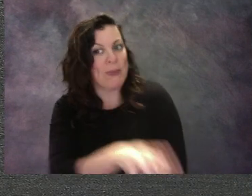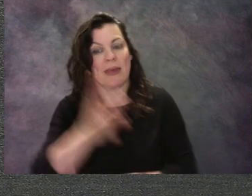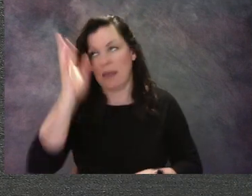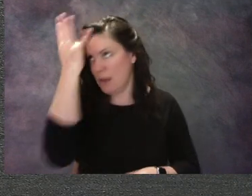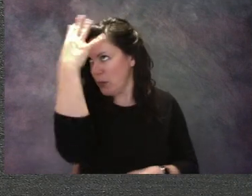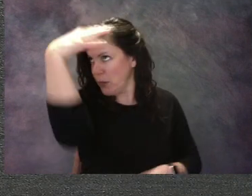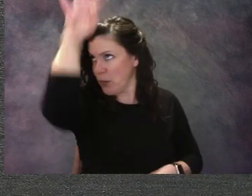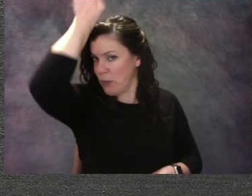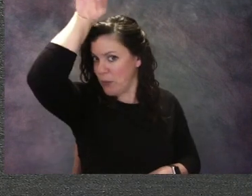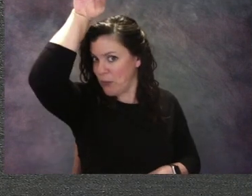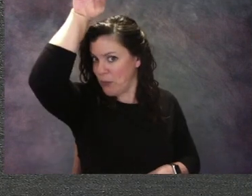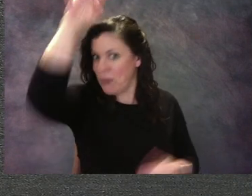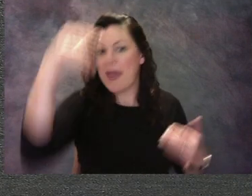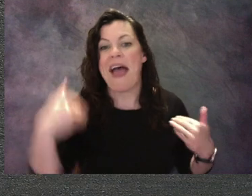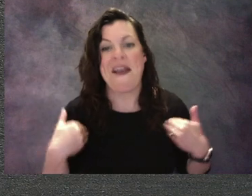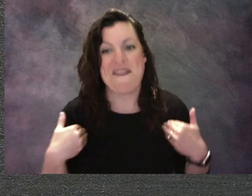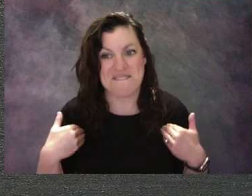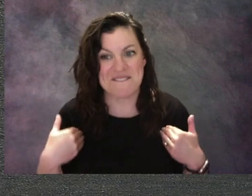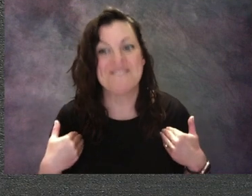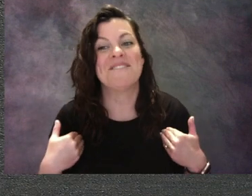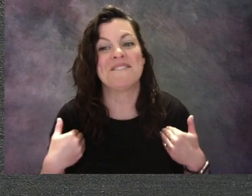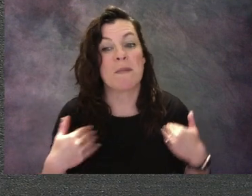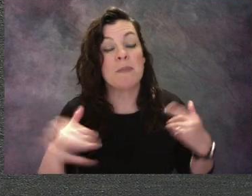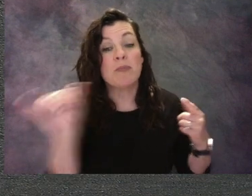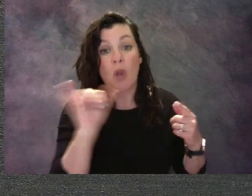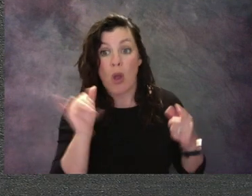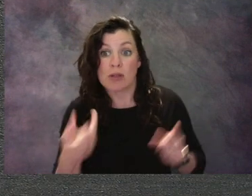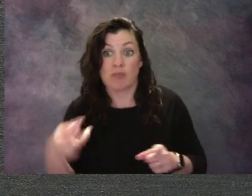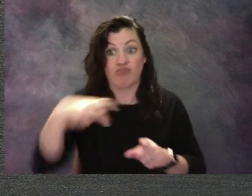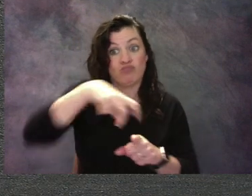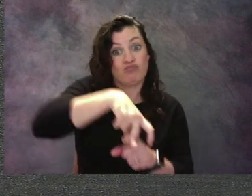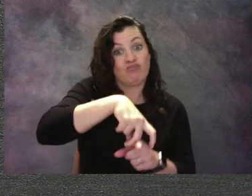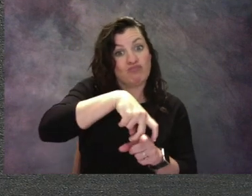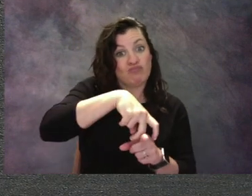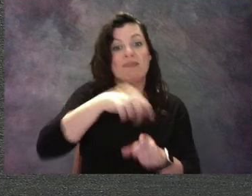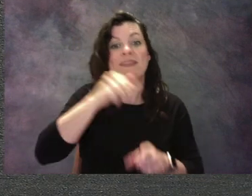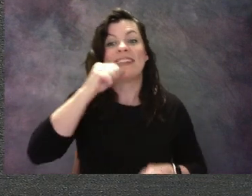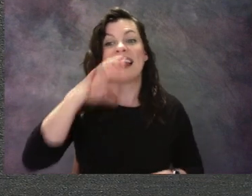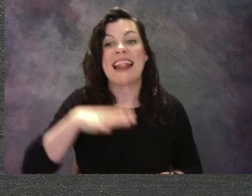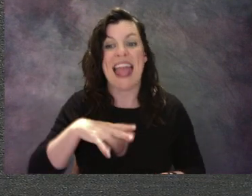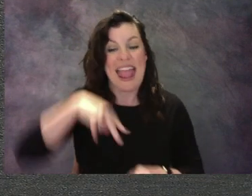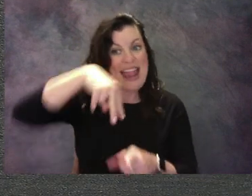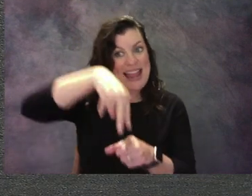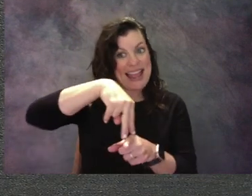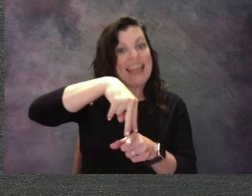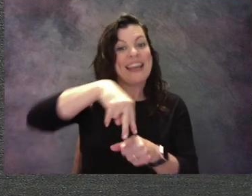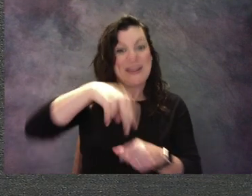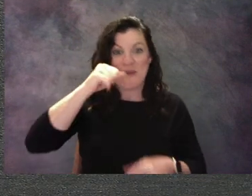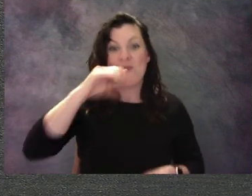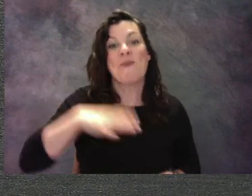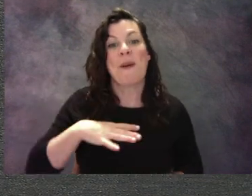there's a lady on top of that horse and she has a busy costume on as well